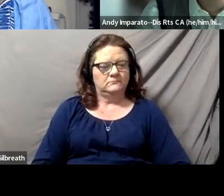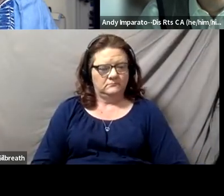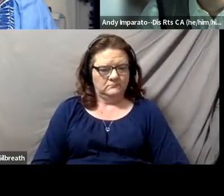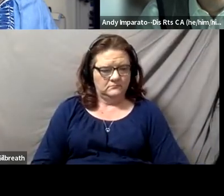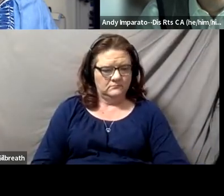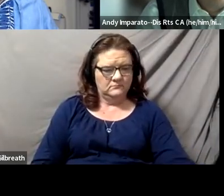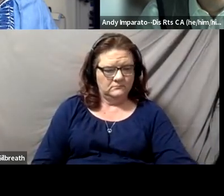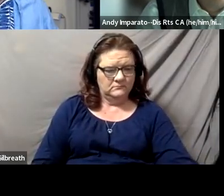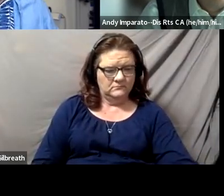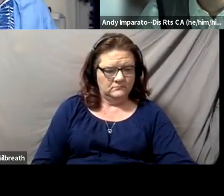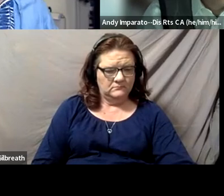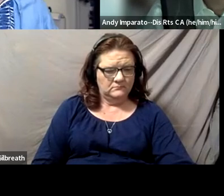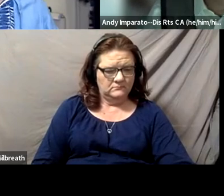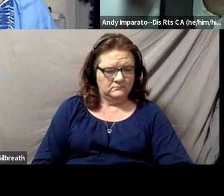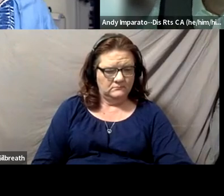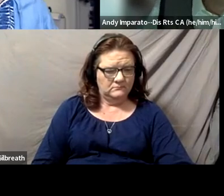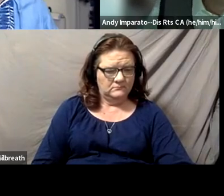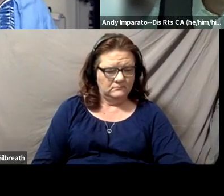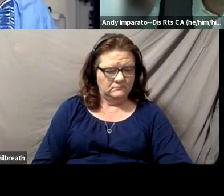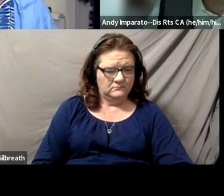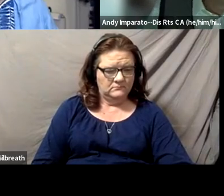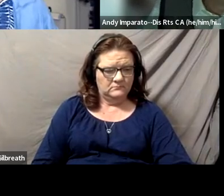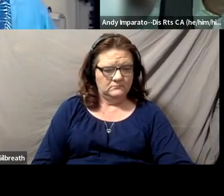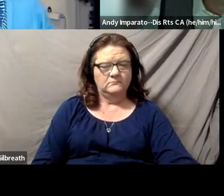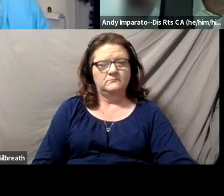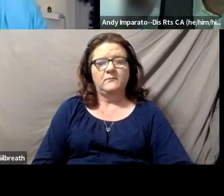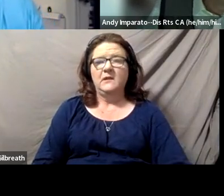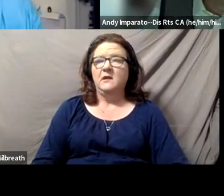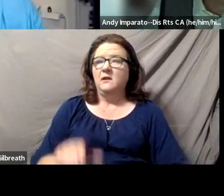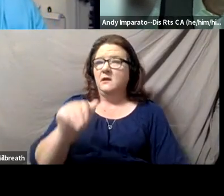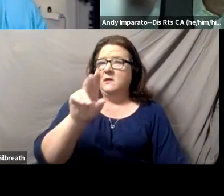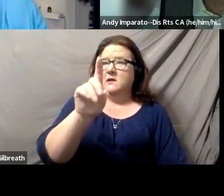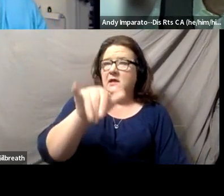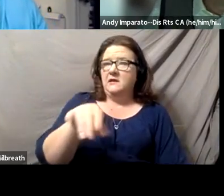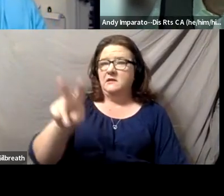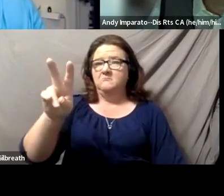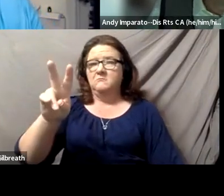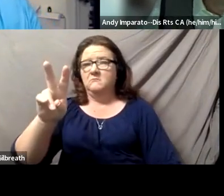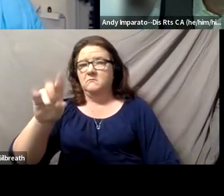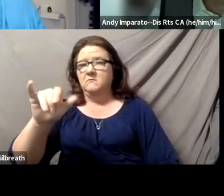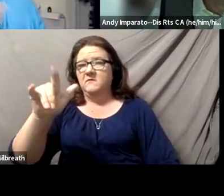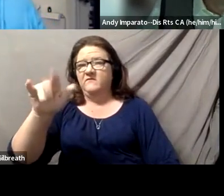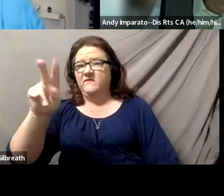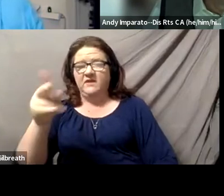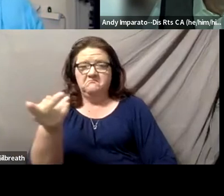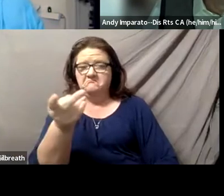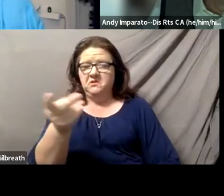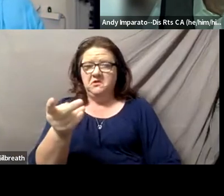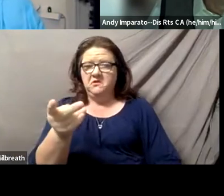Andy or Vivian, have you got any ideas about best practices or lapses that we should be aware of?